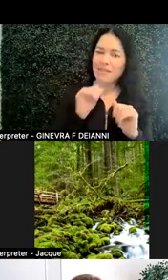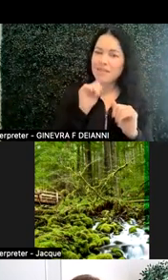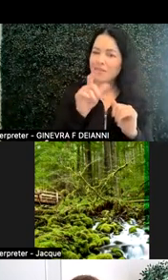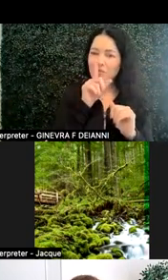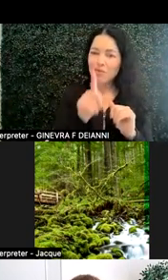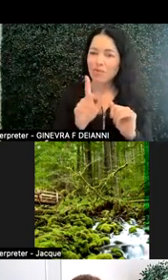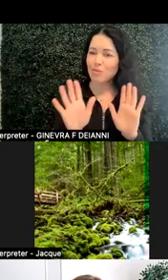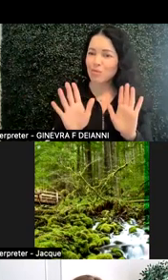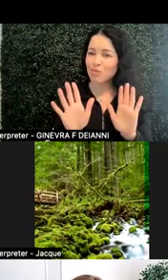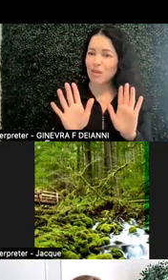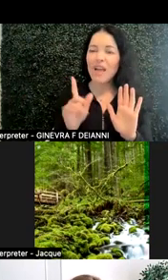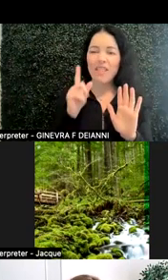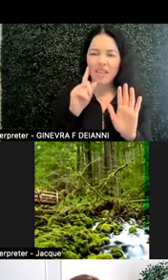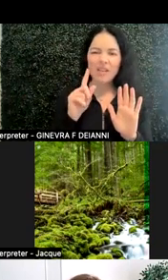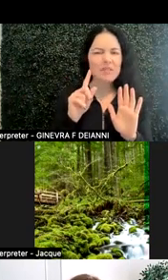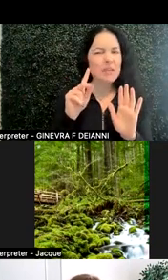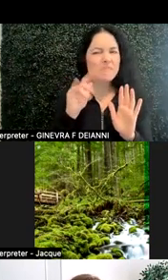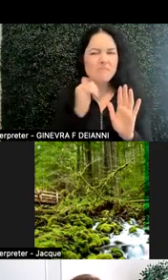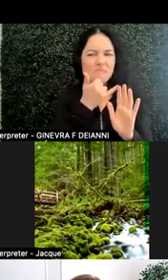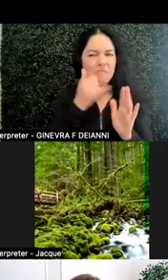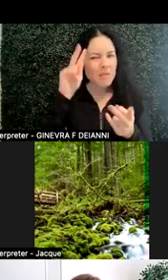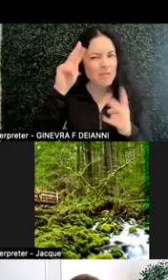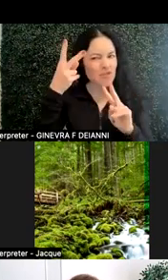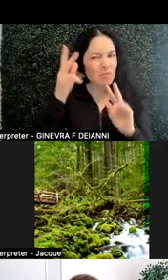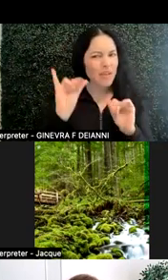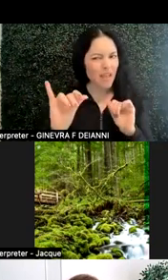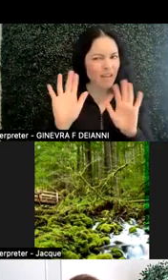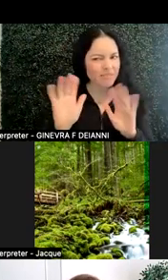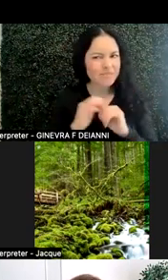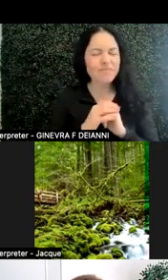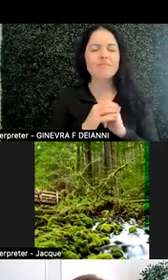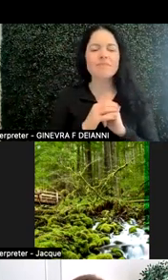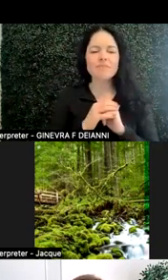We may be misinterpreting some of that. And there is great value in the peer learning